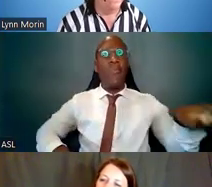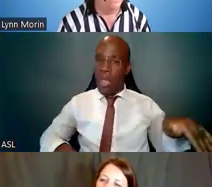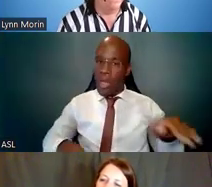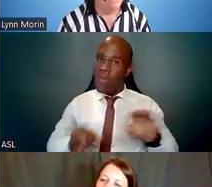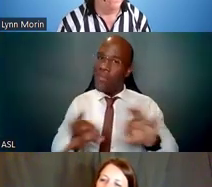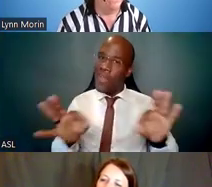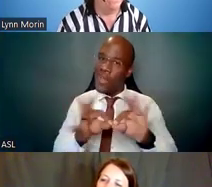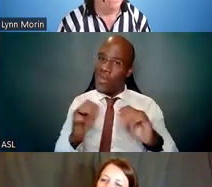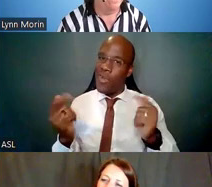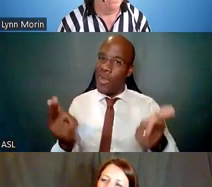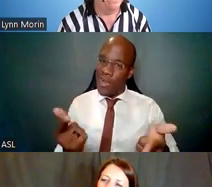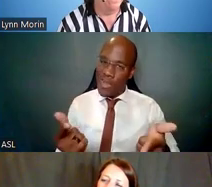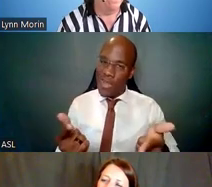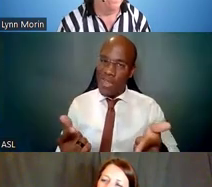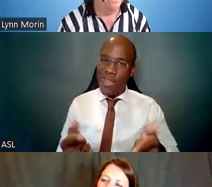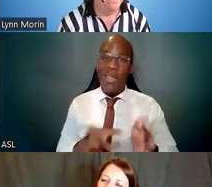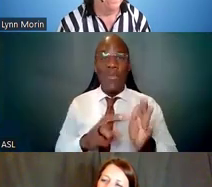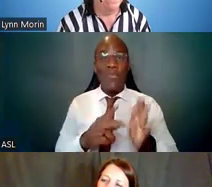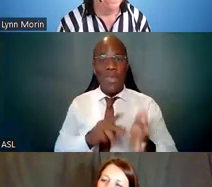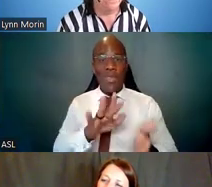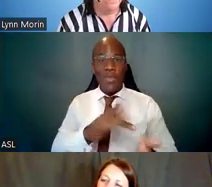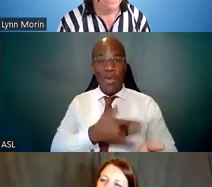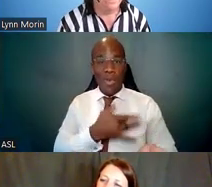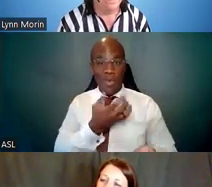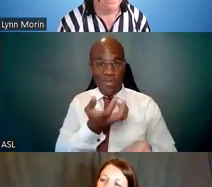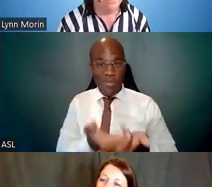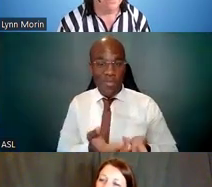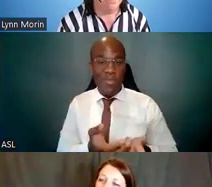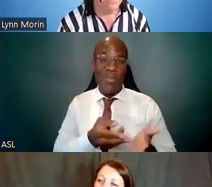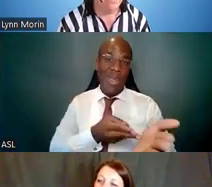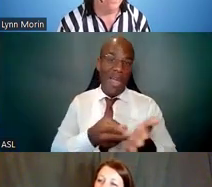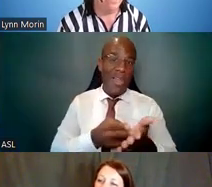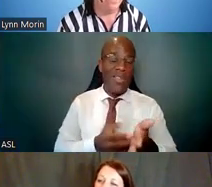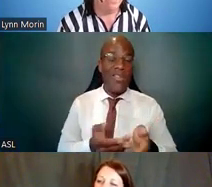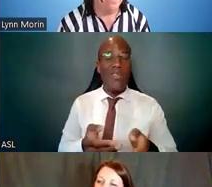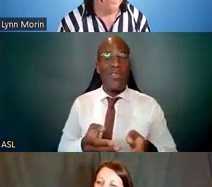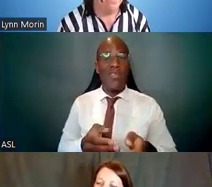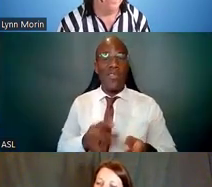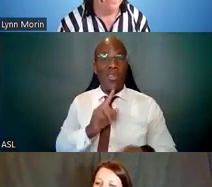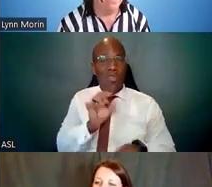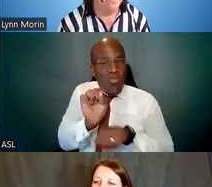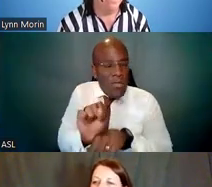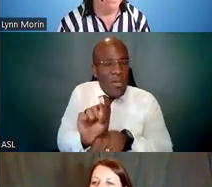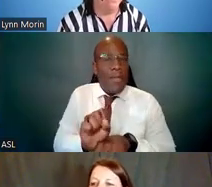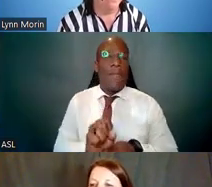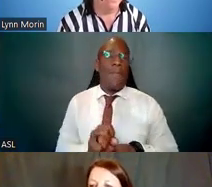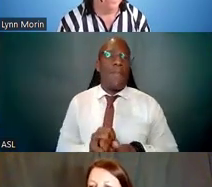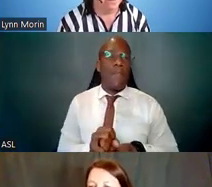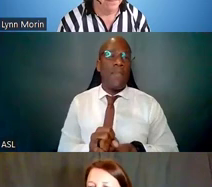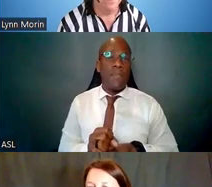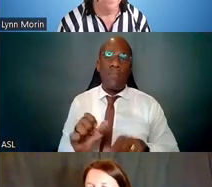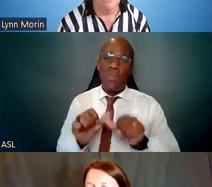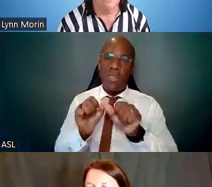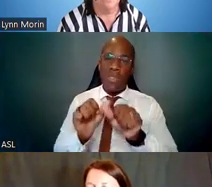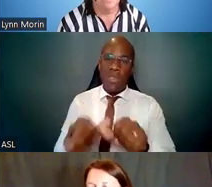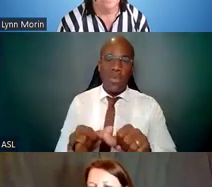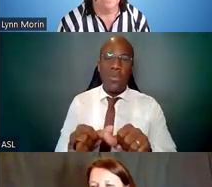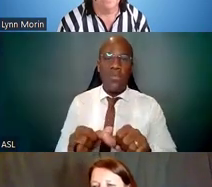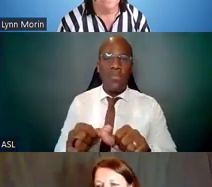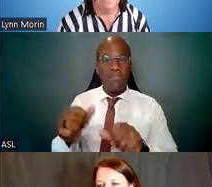Therefore, be authentic, be honest, be truthful, have integrity in your approach, and enjoy your networking experience.